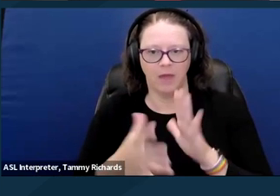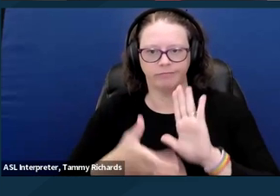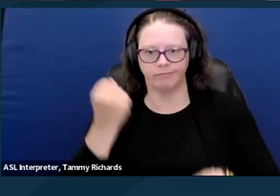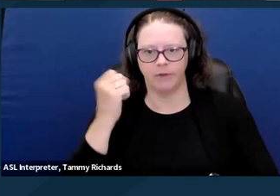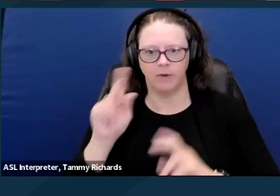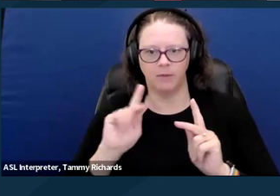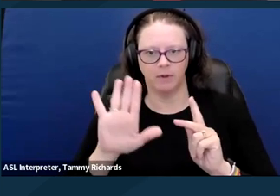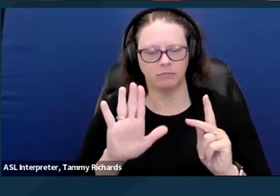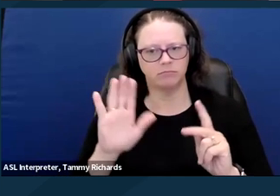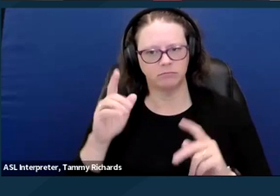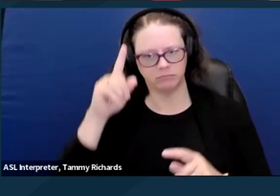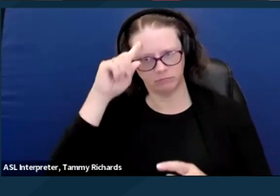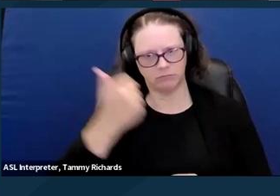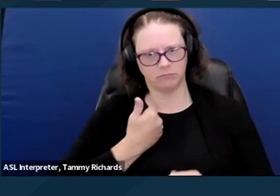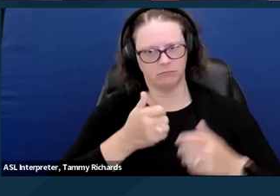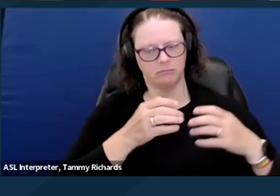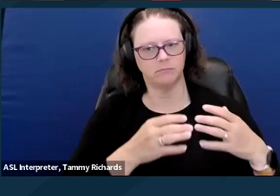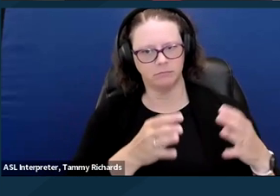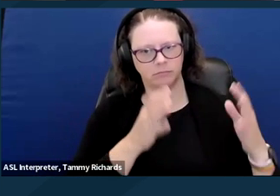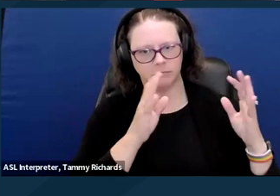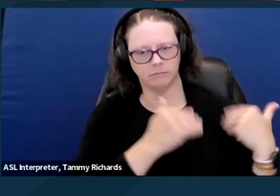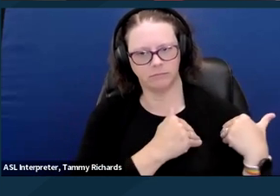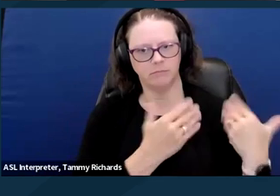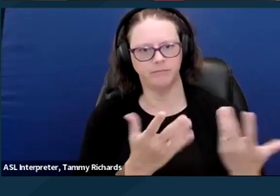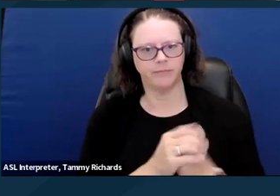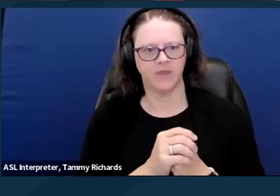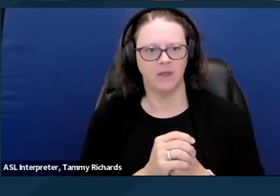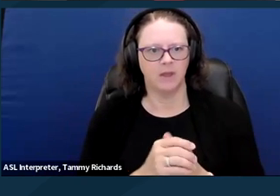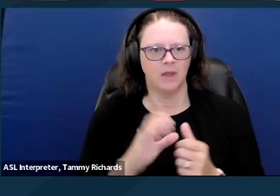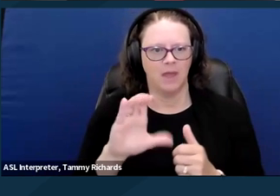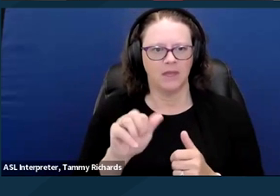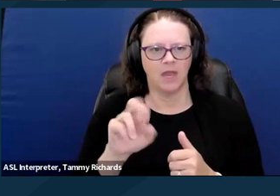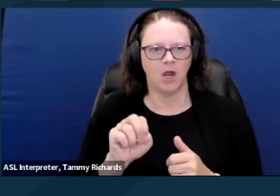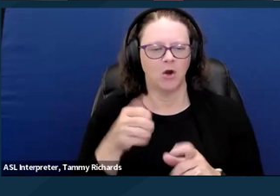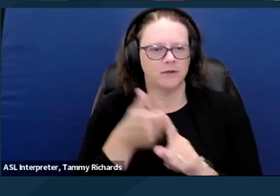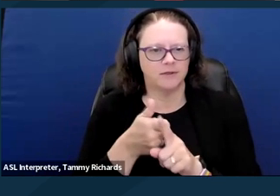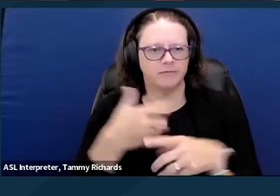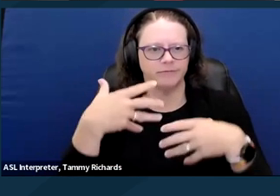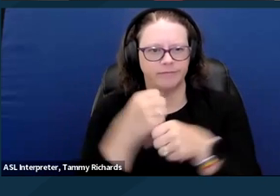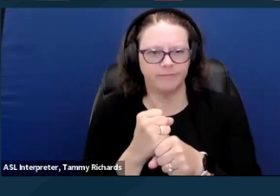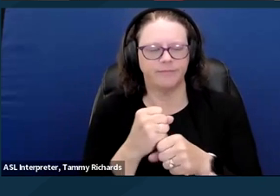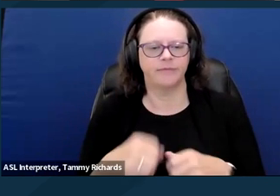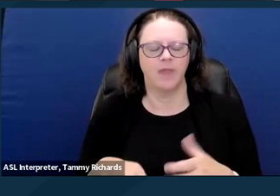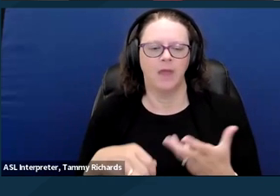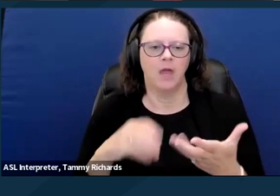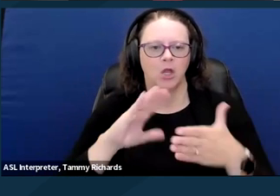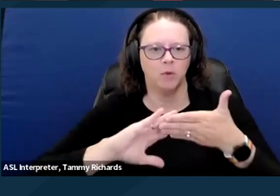Community Assistance Recovery and Empowerment. It's marketed as a compassionate response